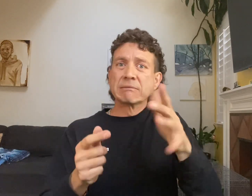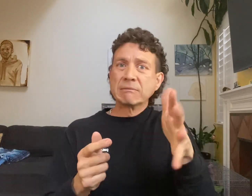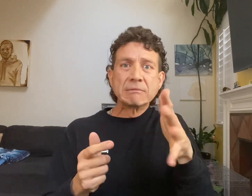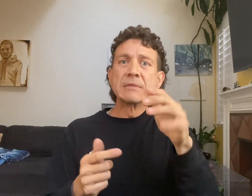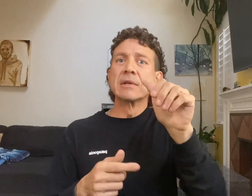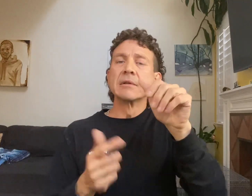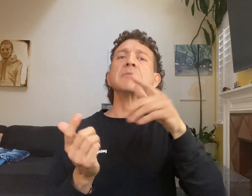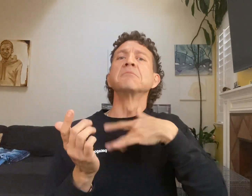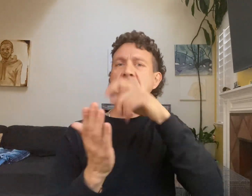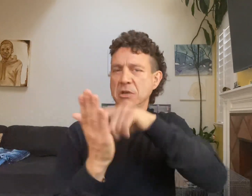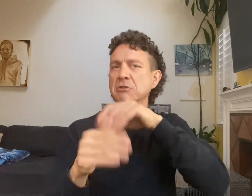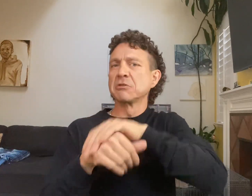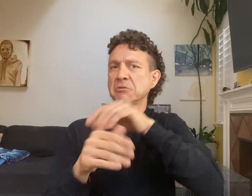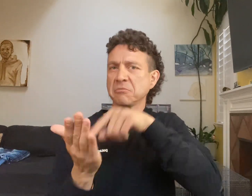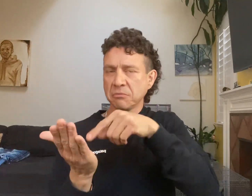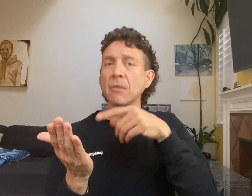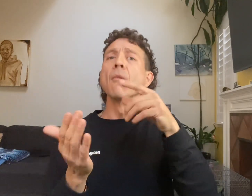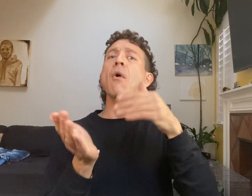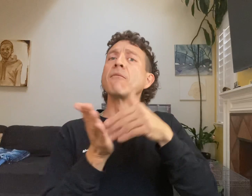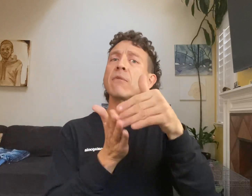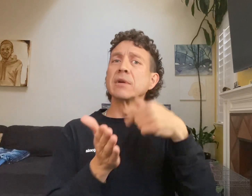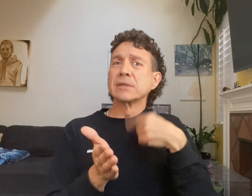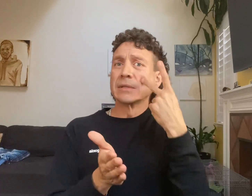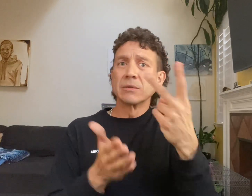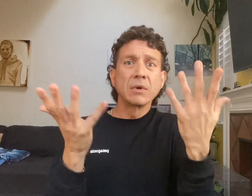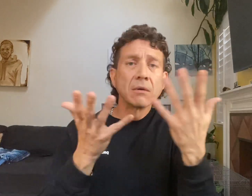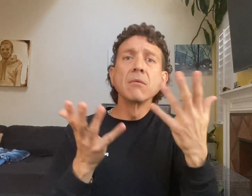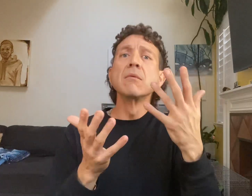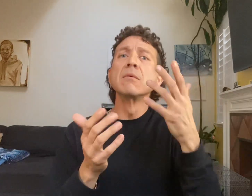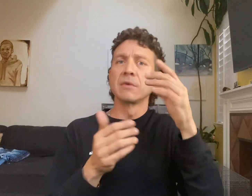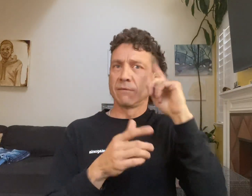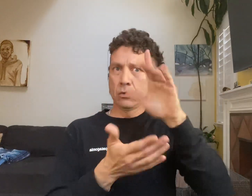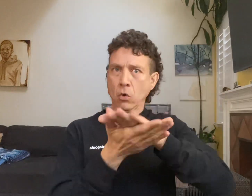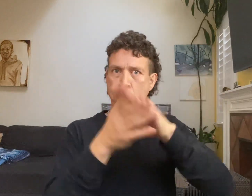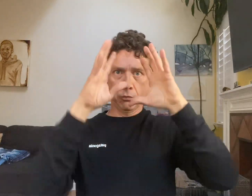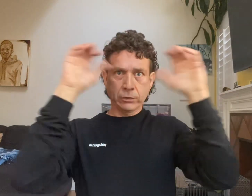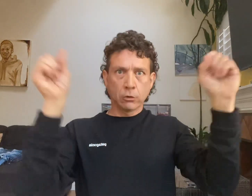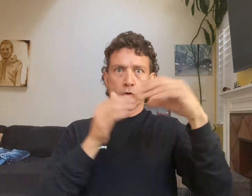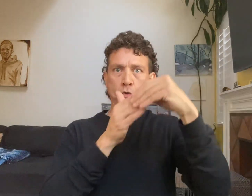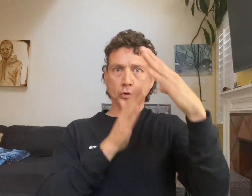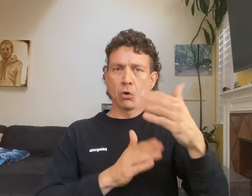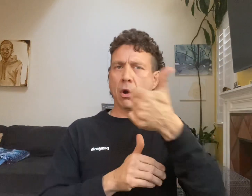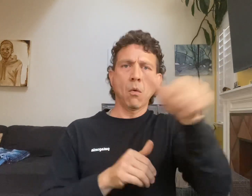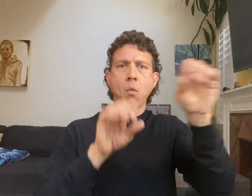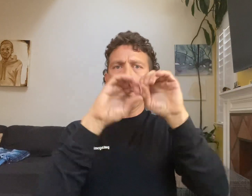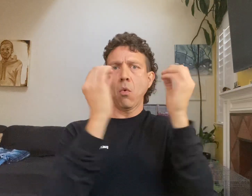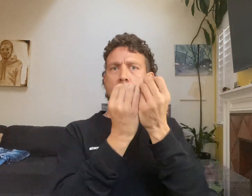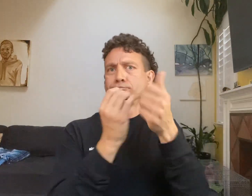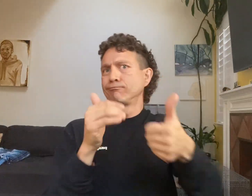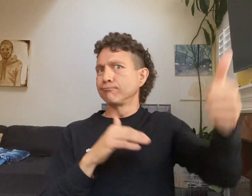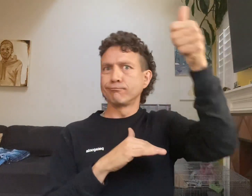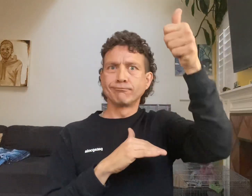for a person who lacks of ASL skills which I often see for the school superintendents, leaders or any organizations of such as higher - roles at workforce